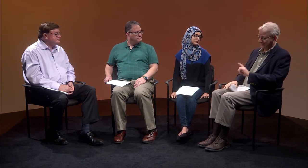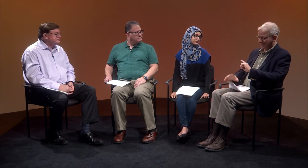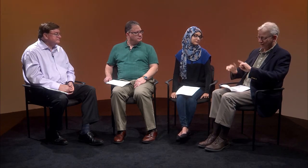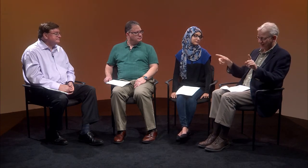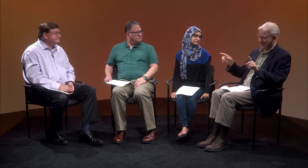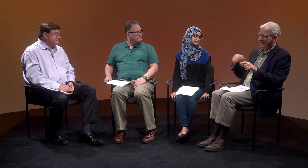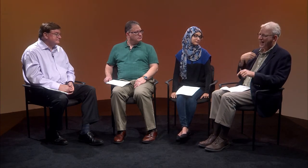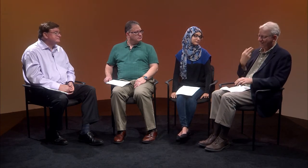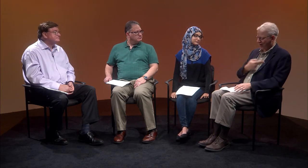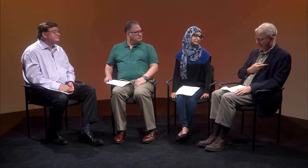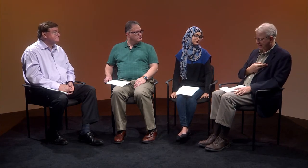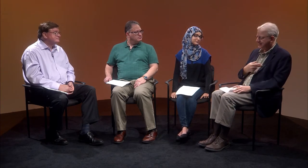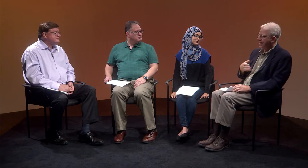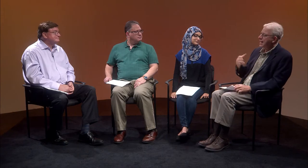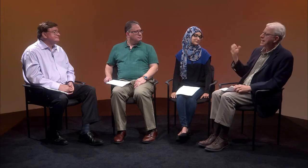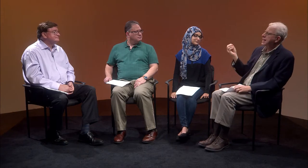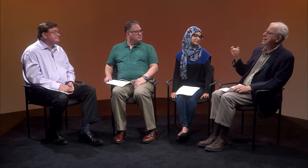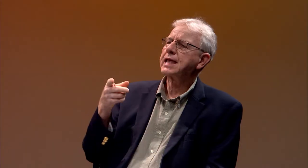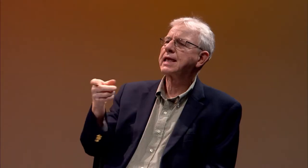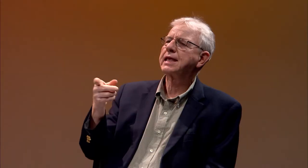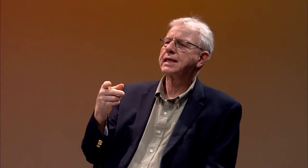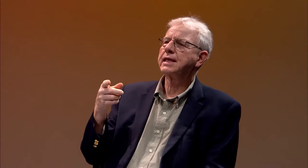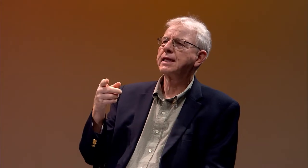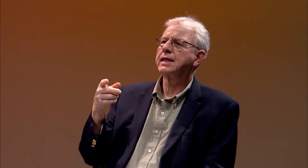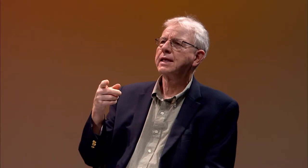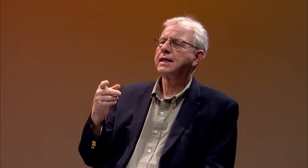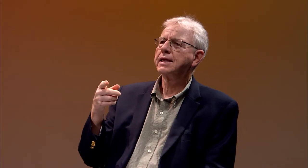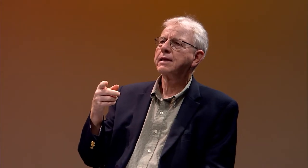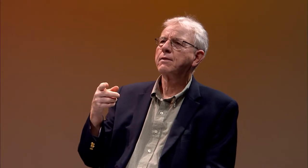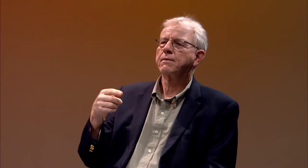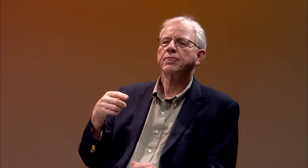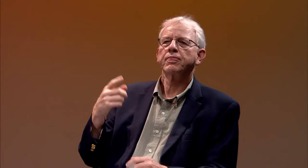who really made a difference for people who are deaf.